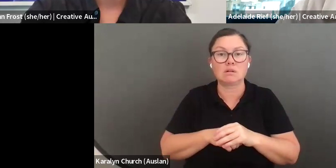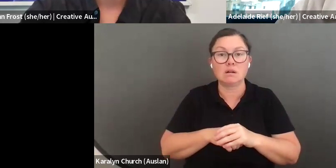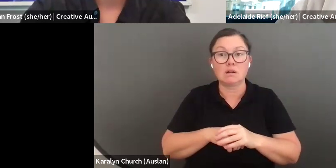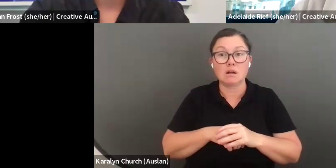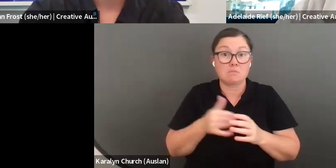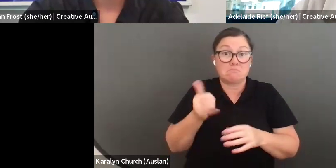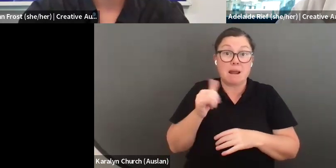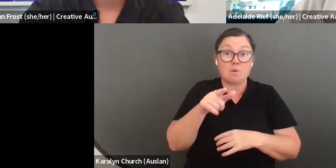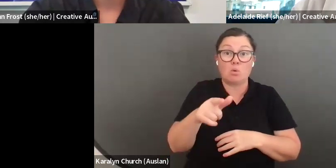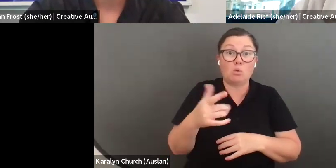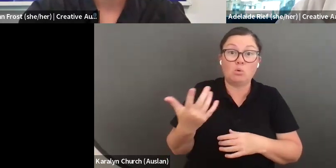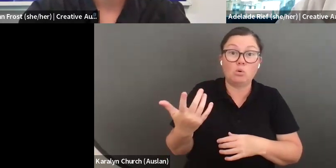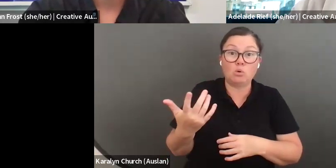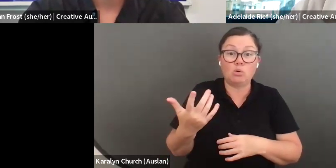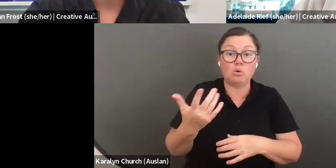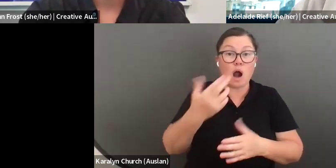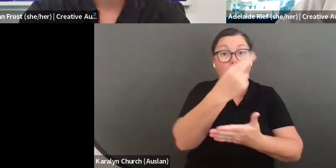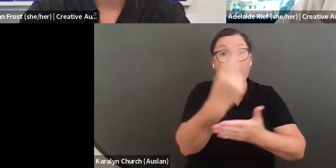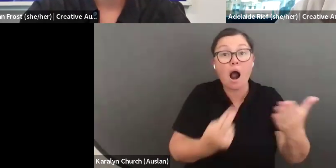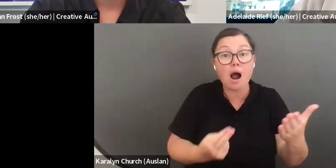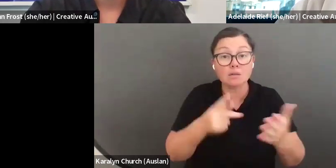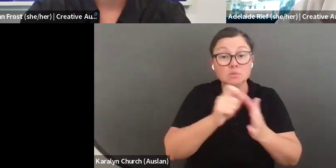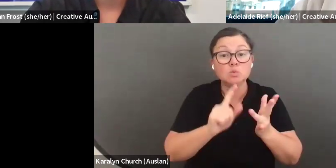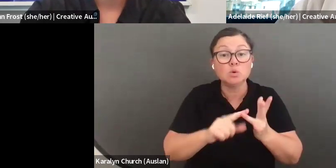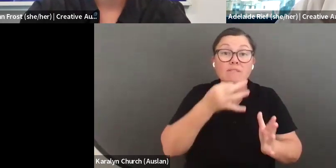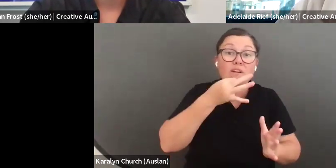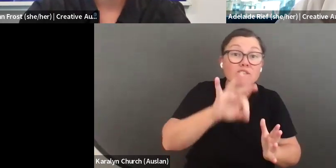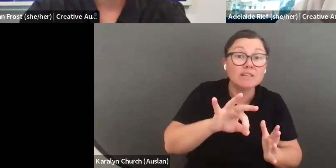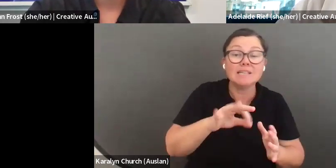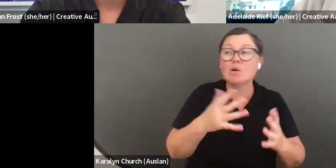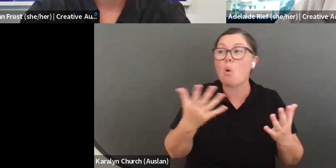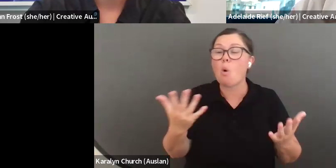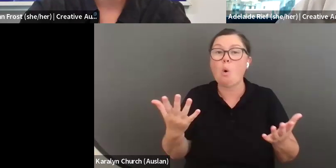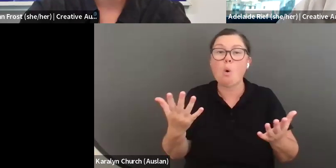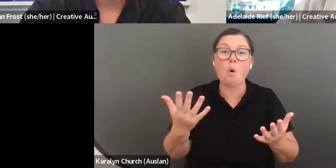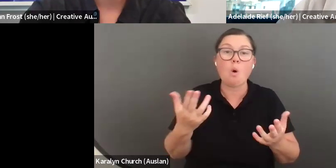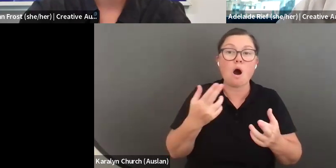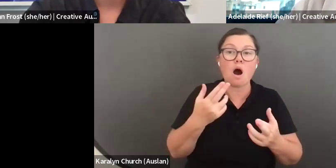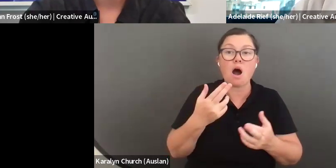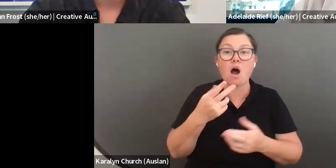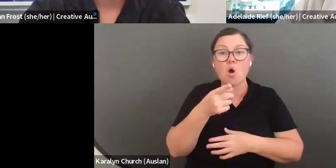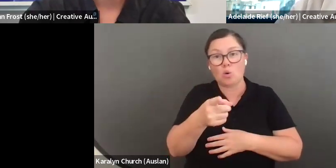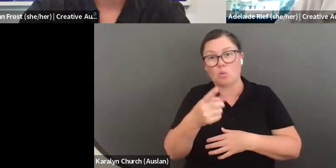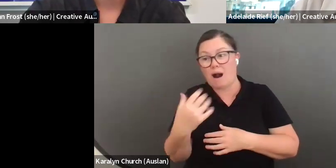been your primary source of income either. If you have been working in another industry in order to be able to